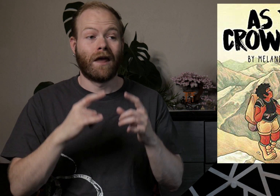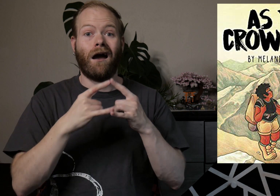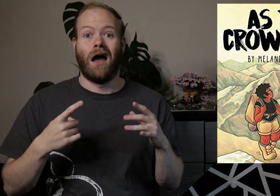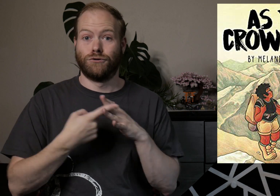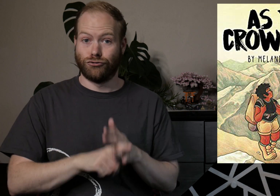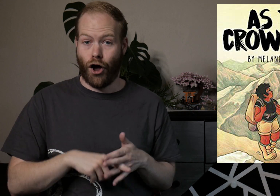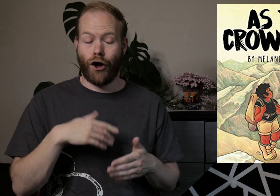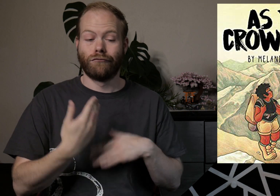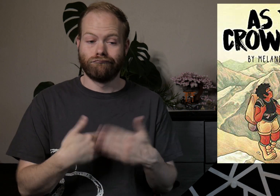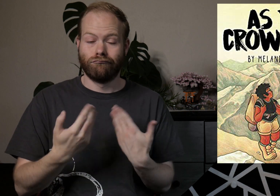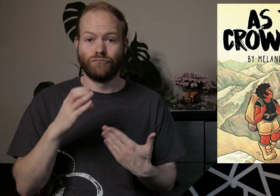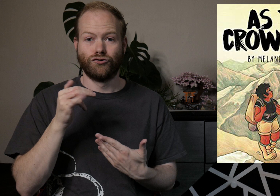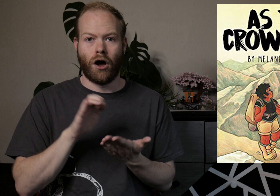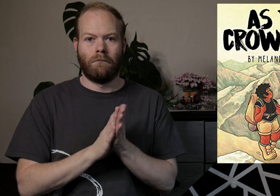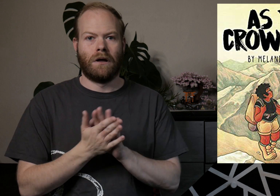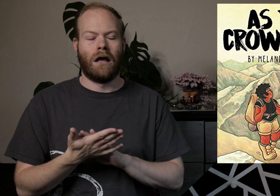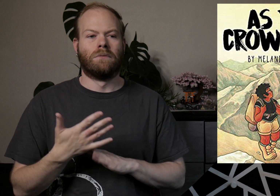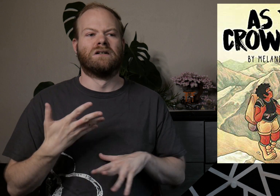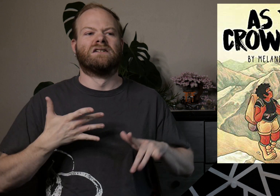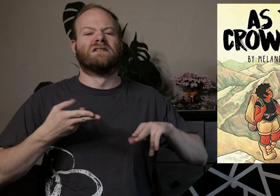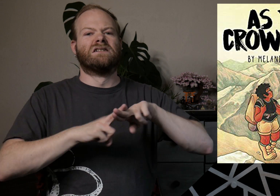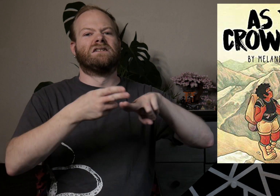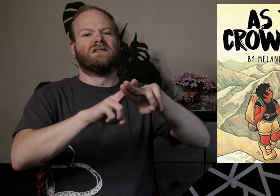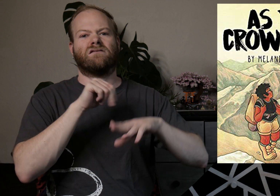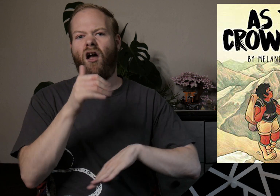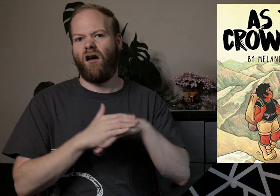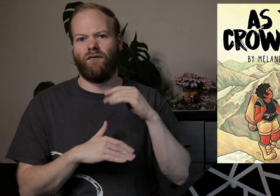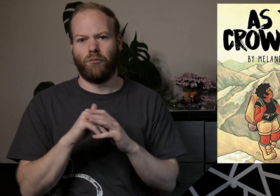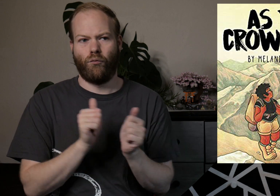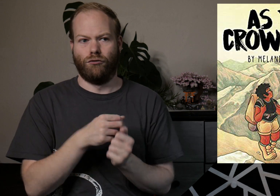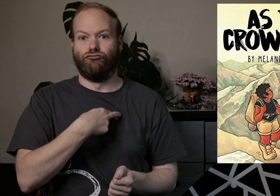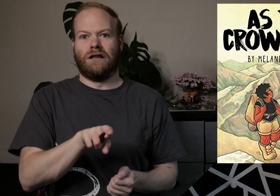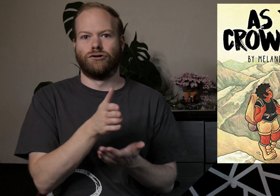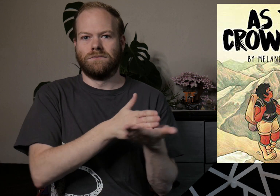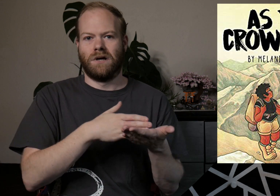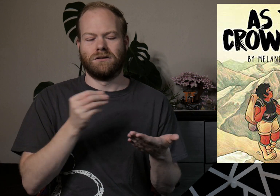As camp starts, Charlie gets increasingly uncomfortable with the religious aspect